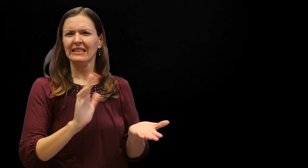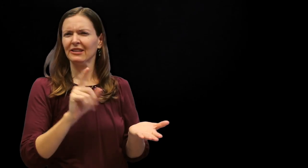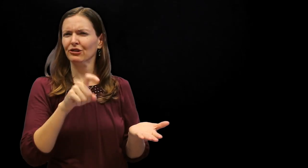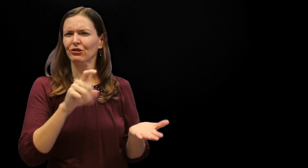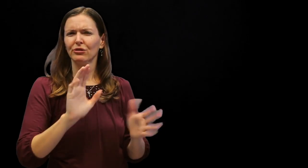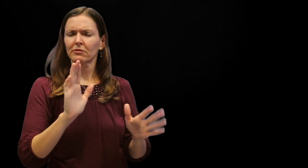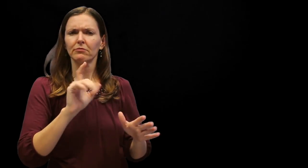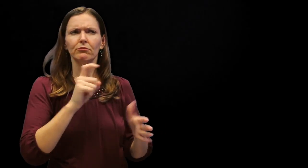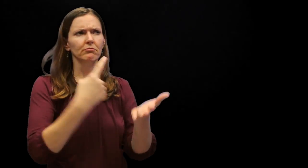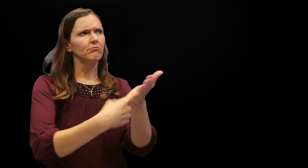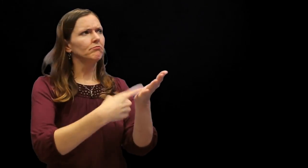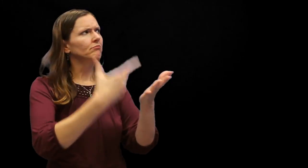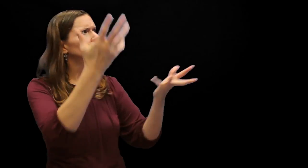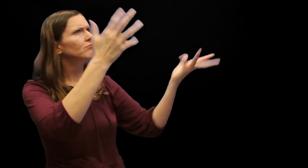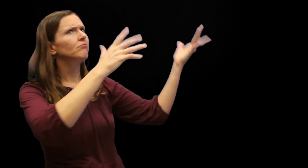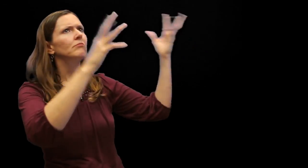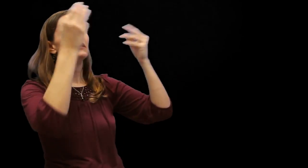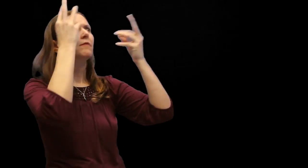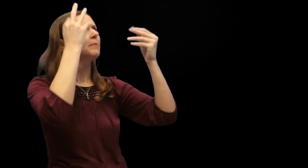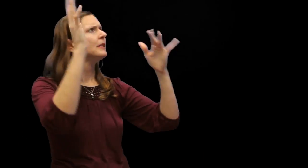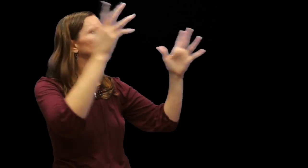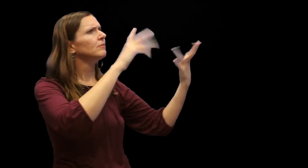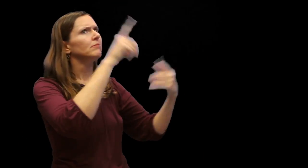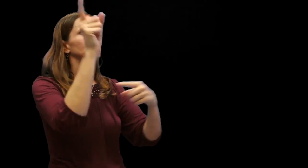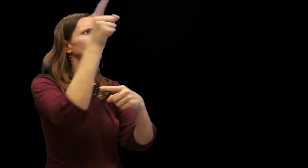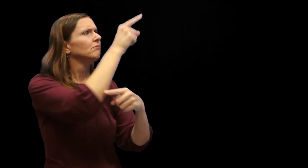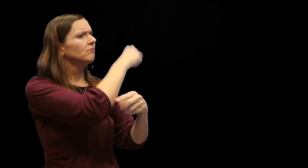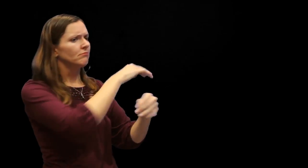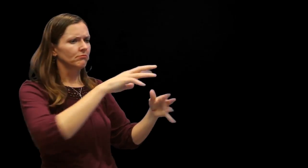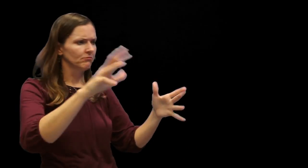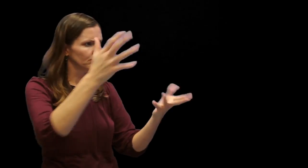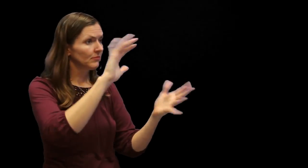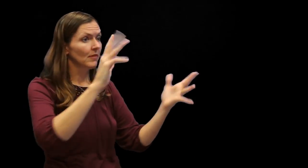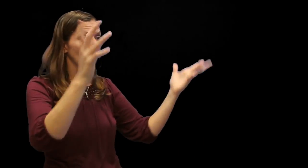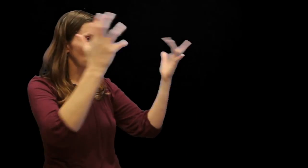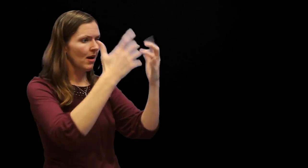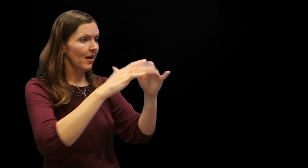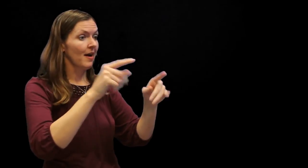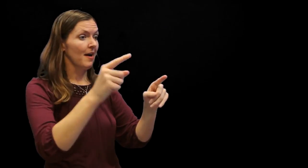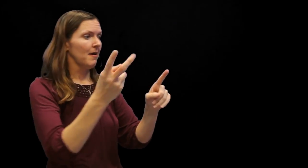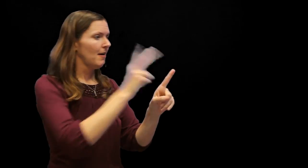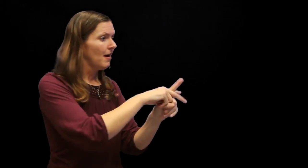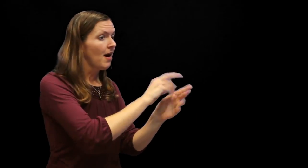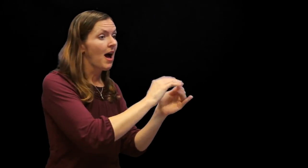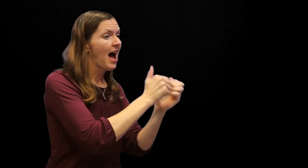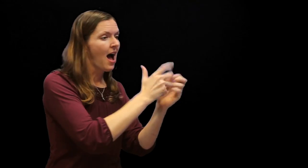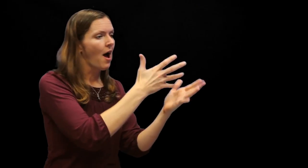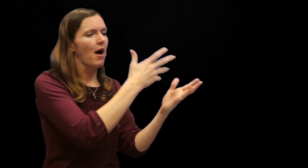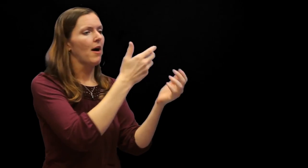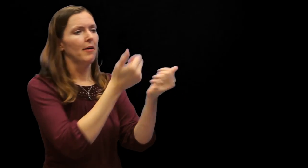Academic language in English tends to discuss abstract information and ideas and how they are related to each